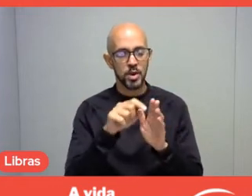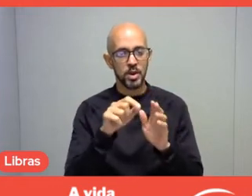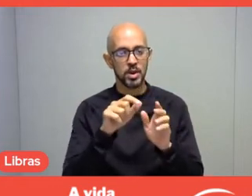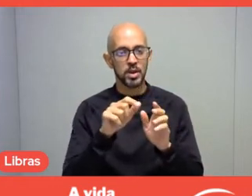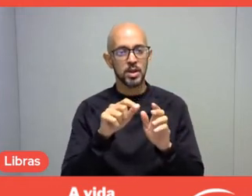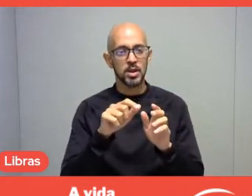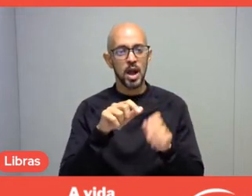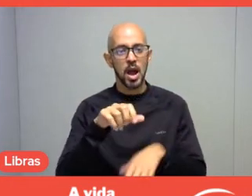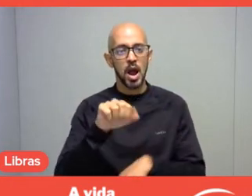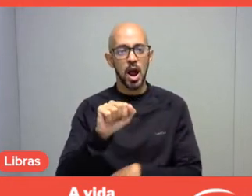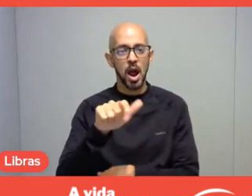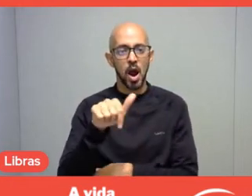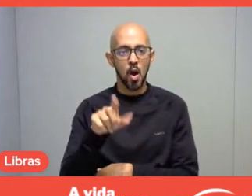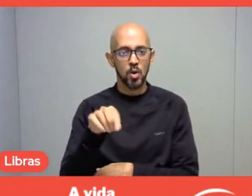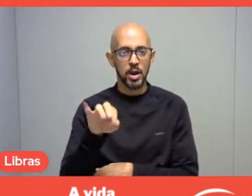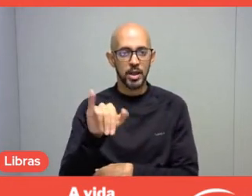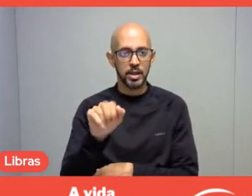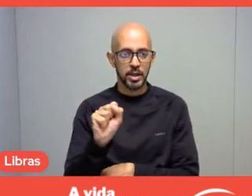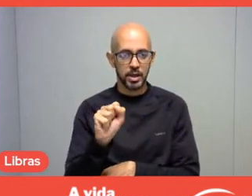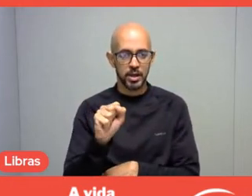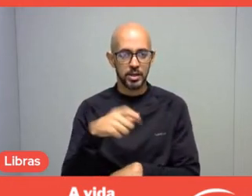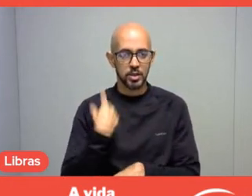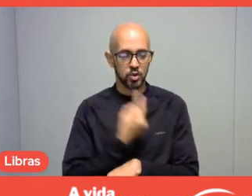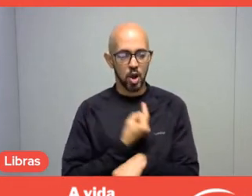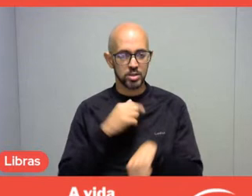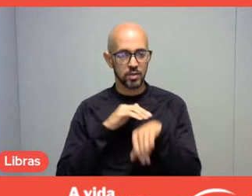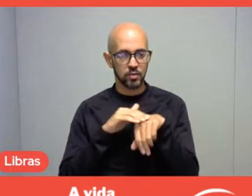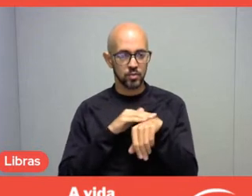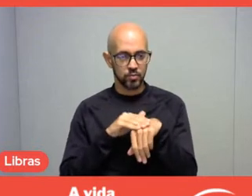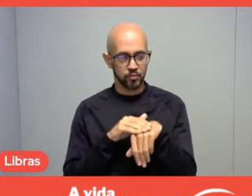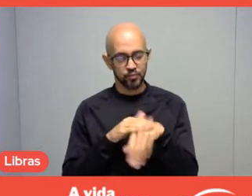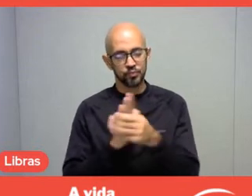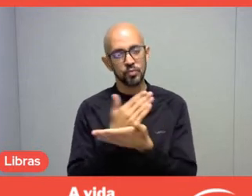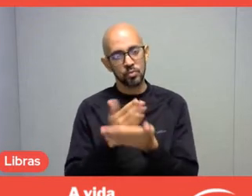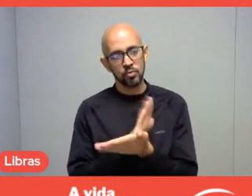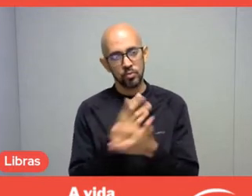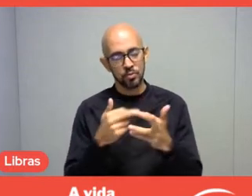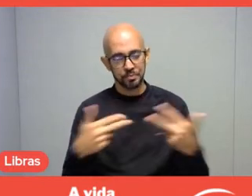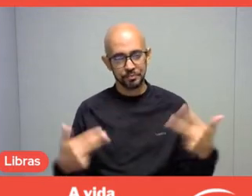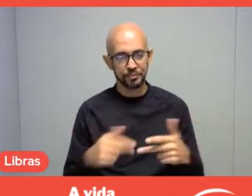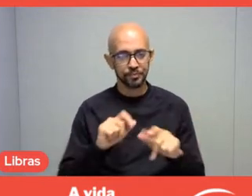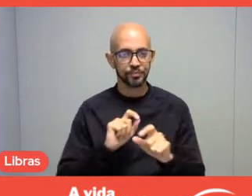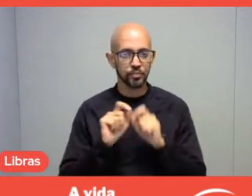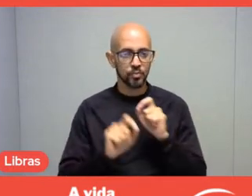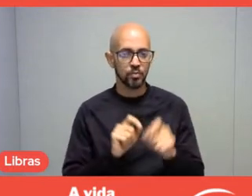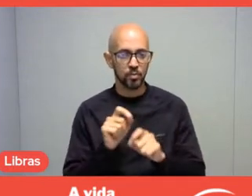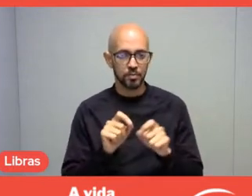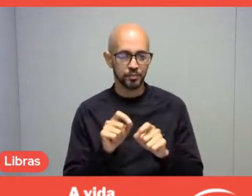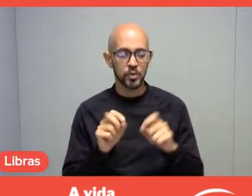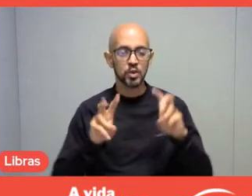and we were talking precisely about some issues related to the Guarani culture.